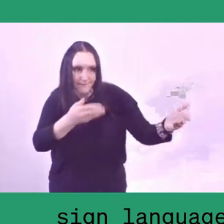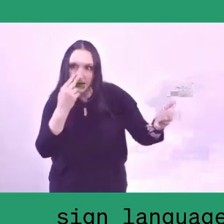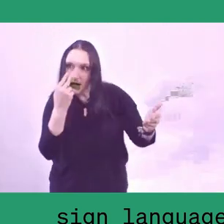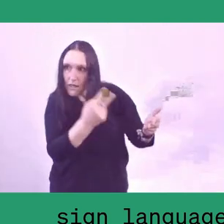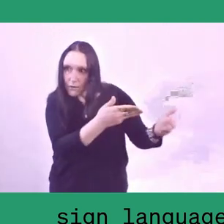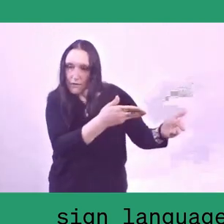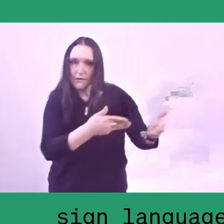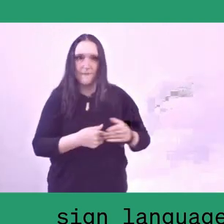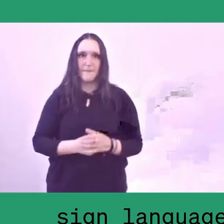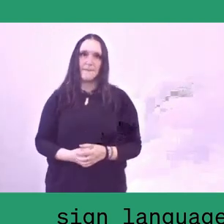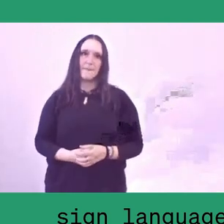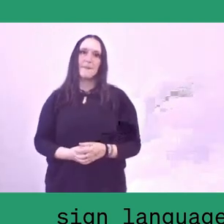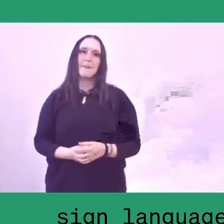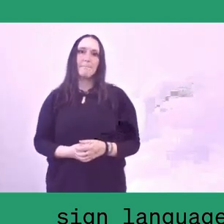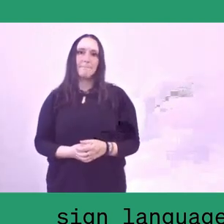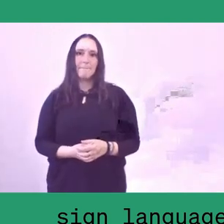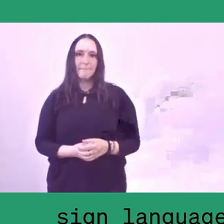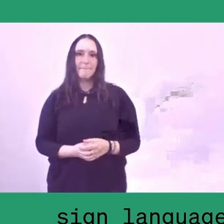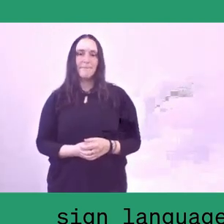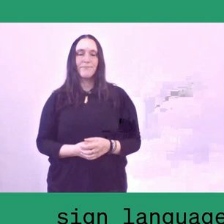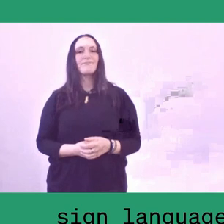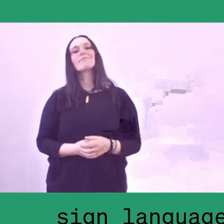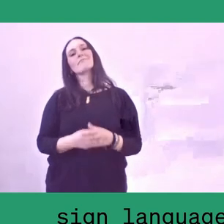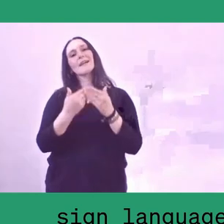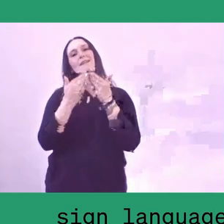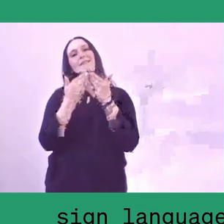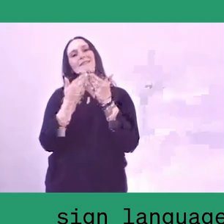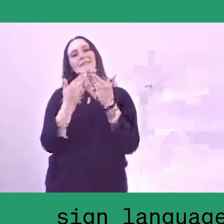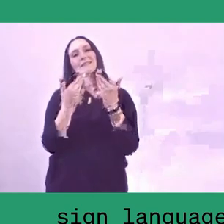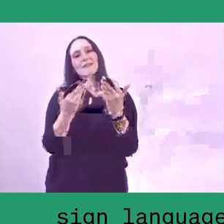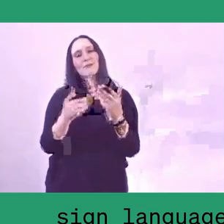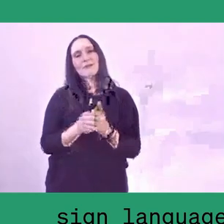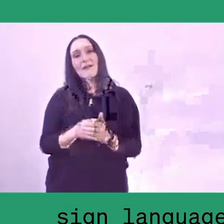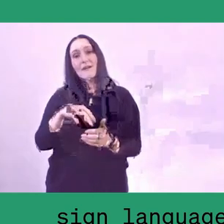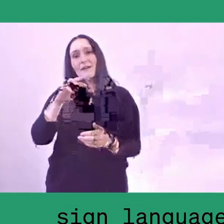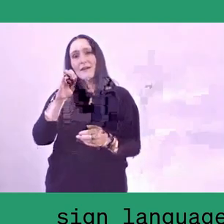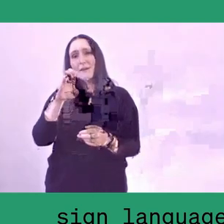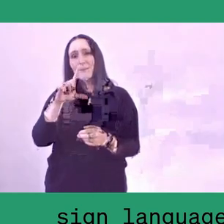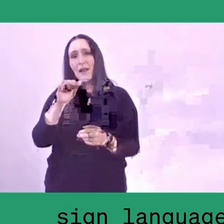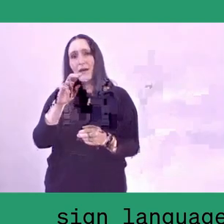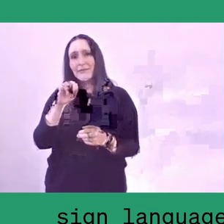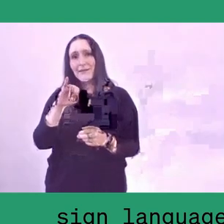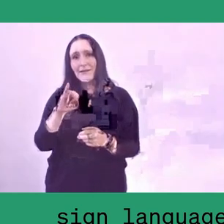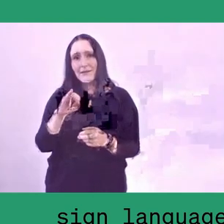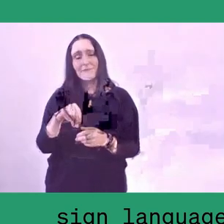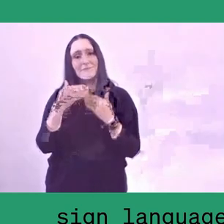There's a lot of depth in what I heard from both of you.